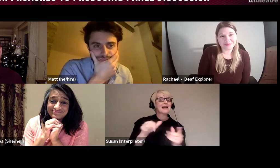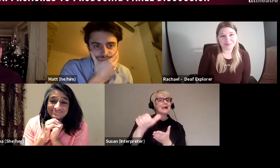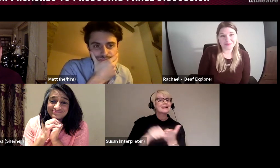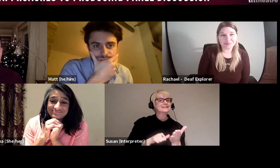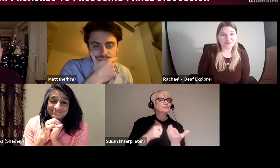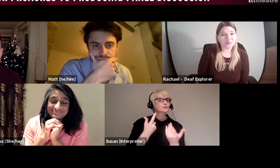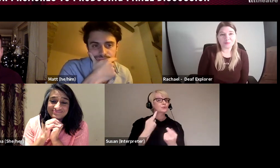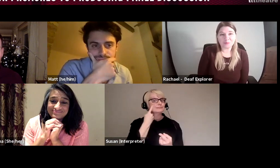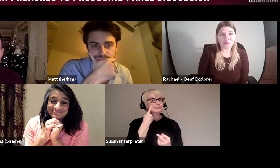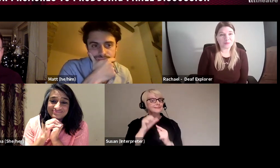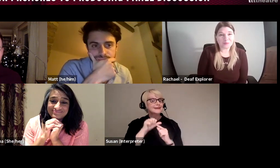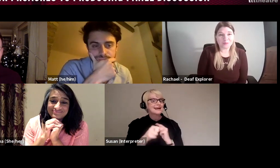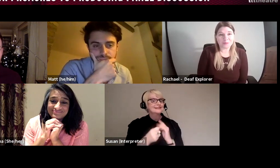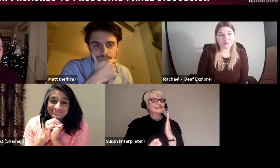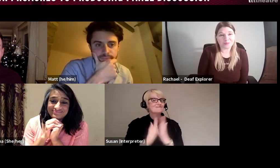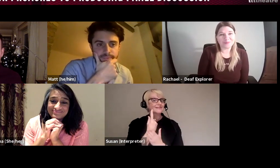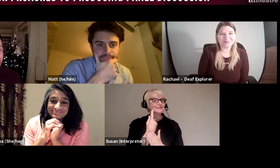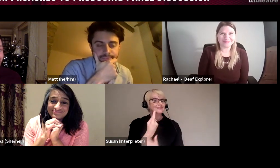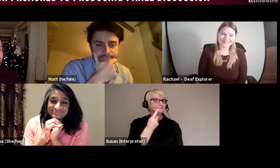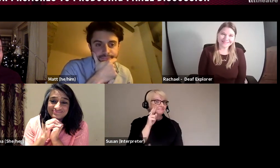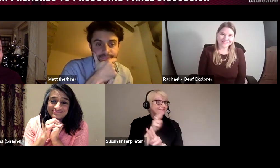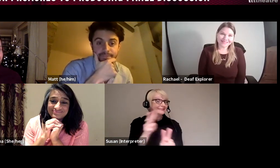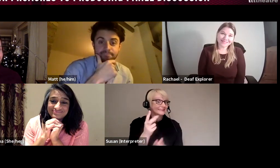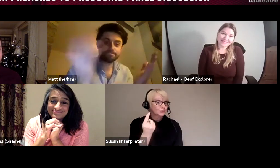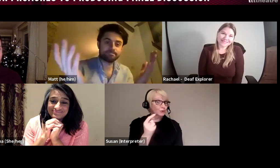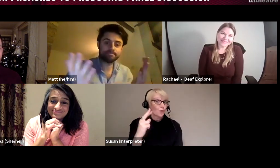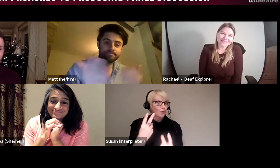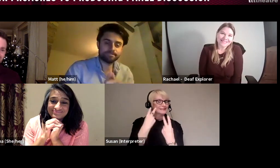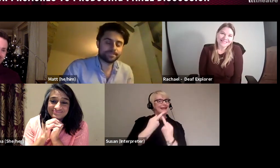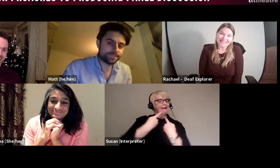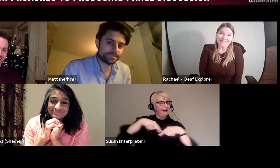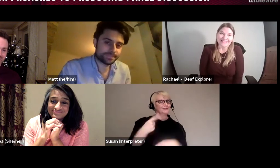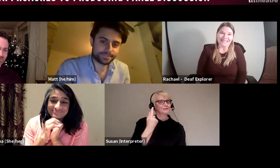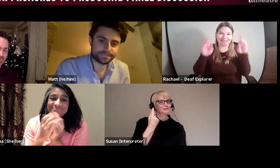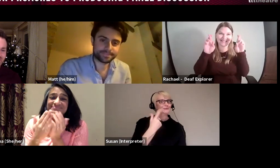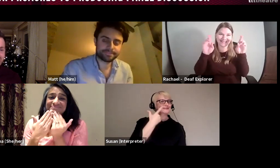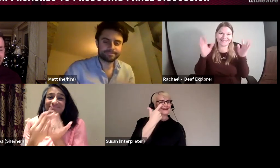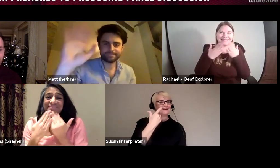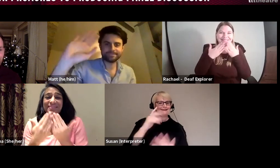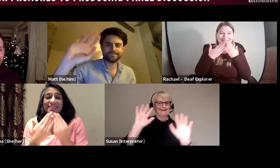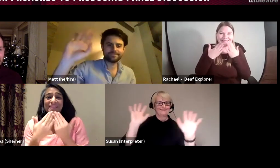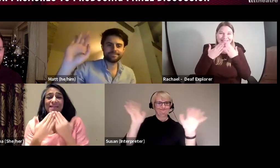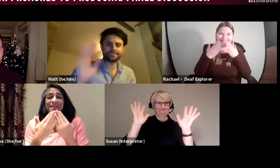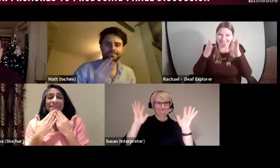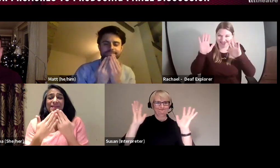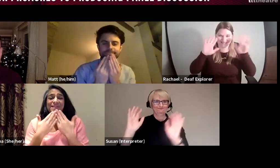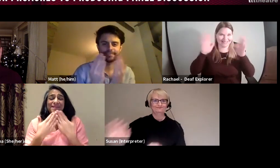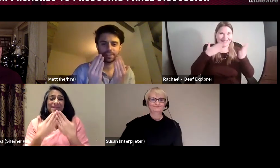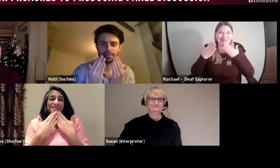and we'll see you soon. Or you will see us soon. I hope! Take care. Thank you everyone.